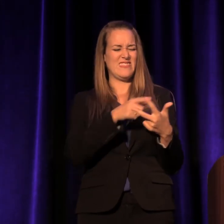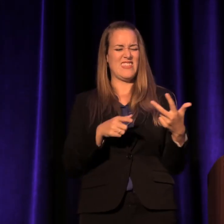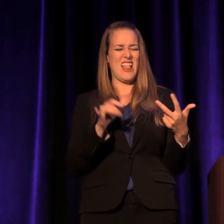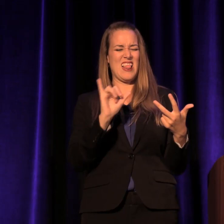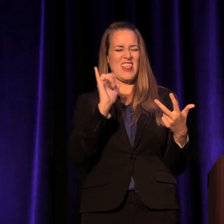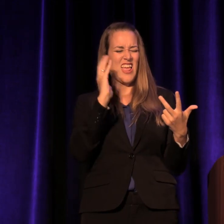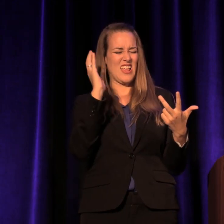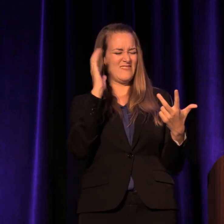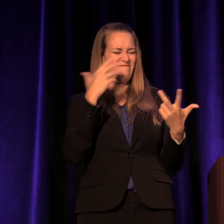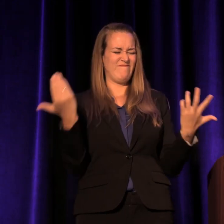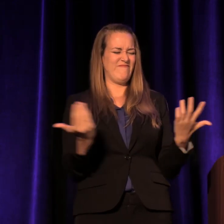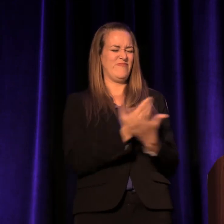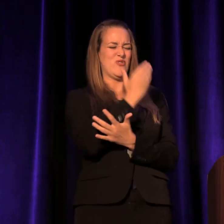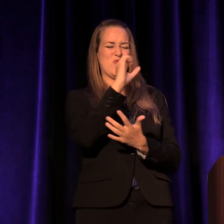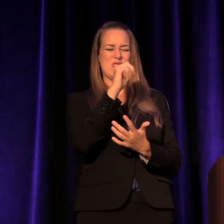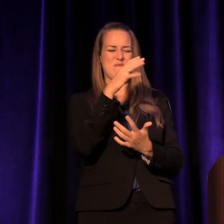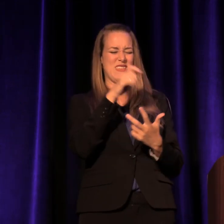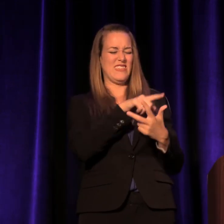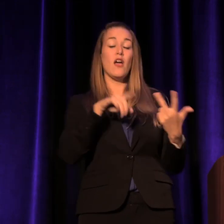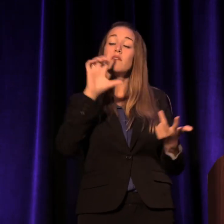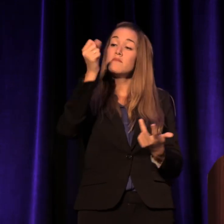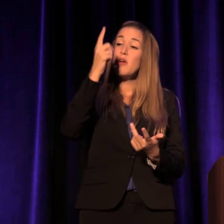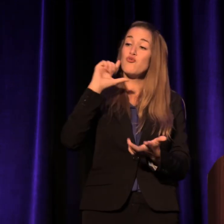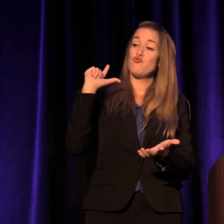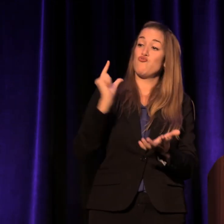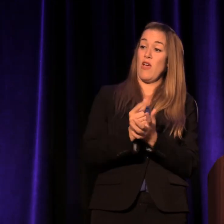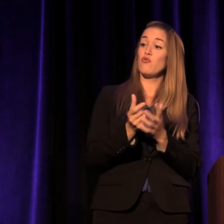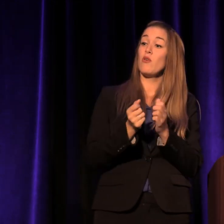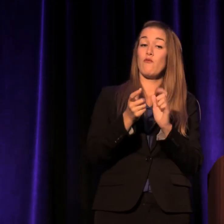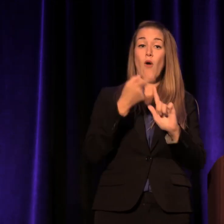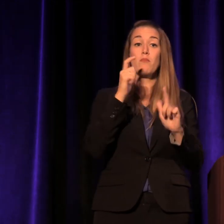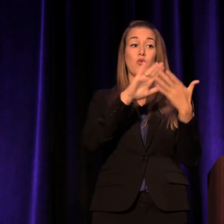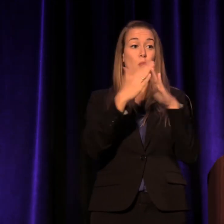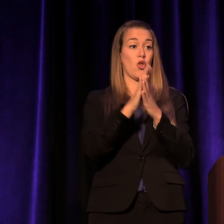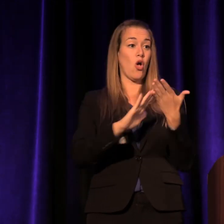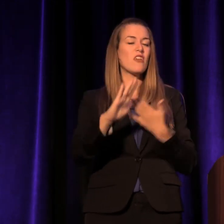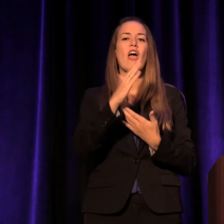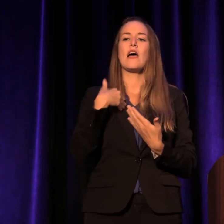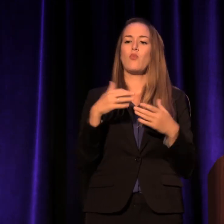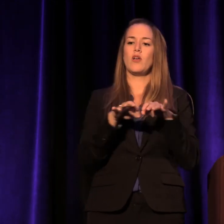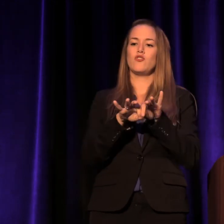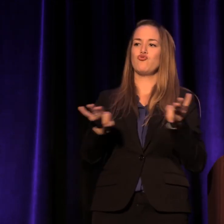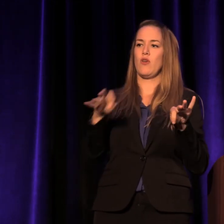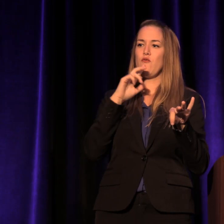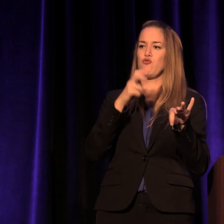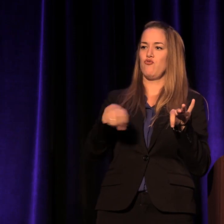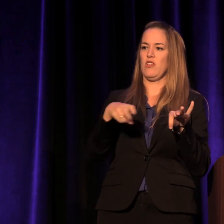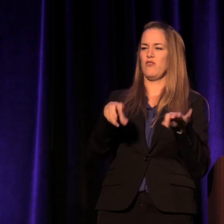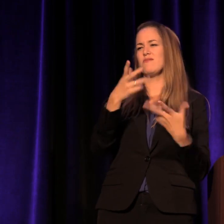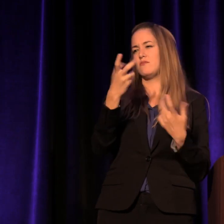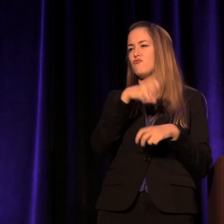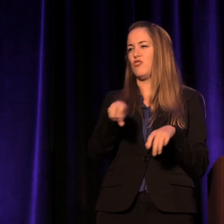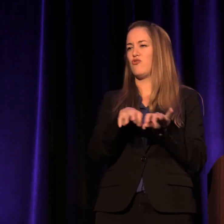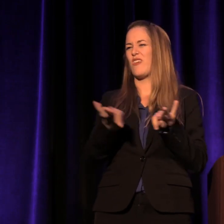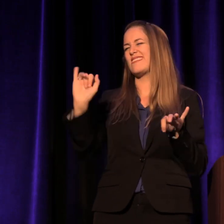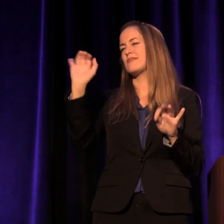She graduated from Community College with a transfer degree, which for those of you who don't know, is like a ticket to ride.